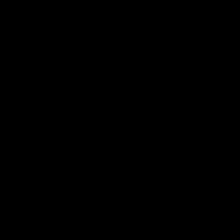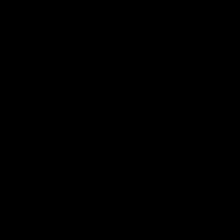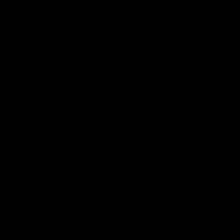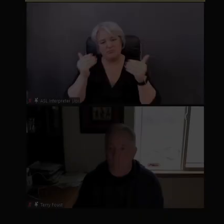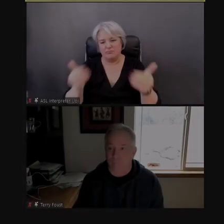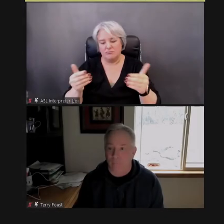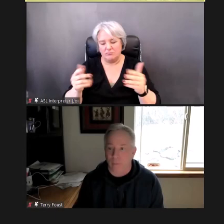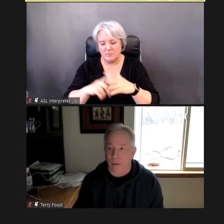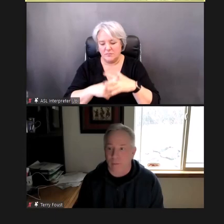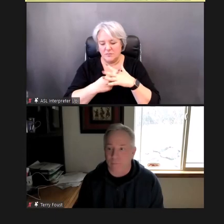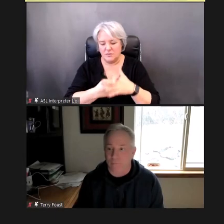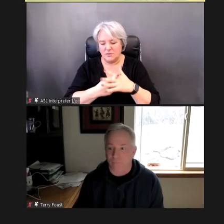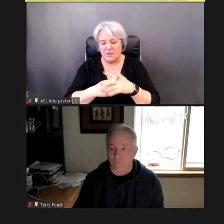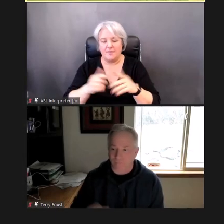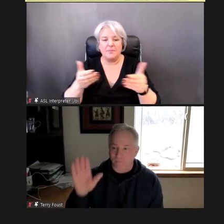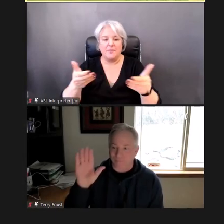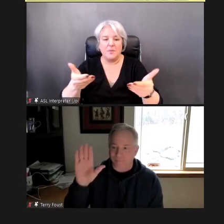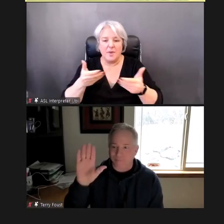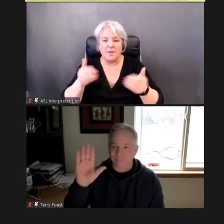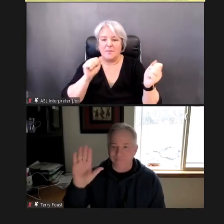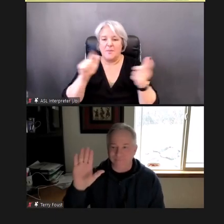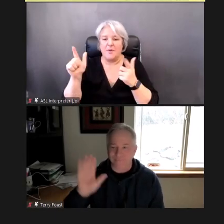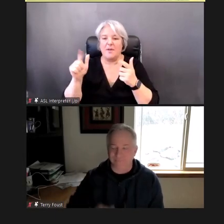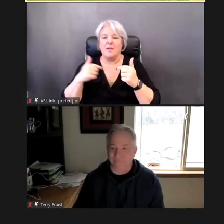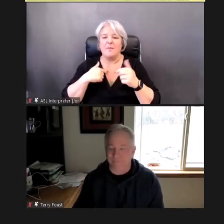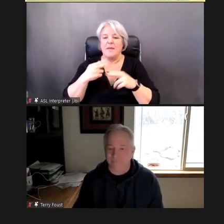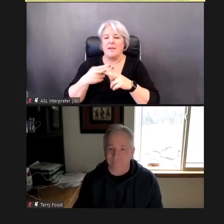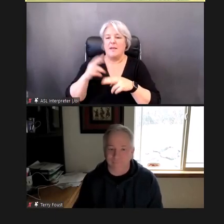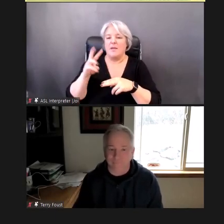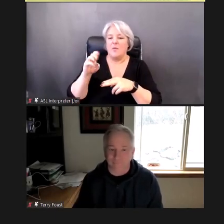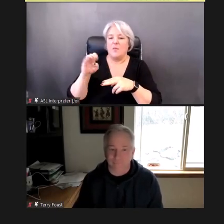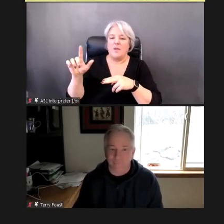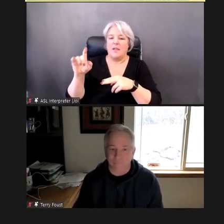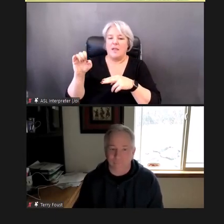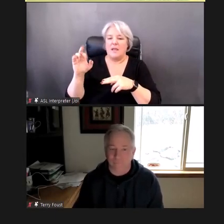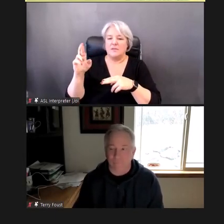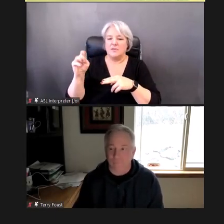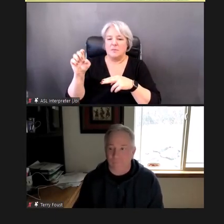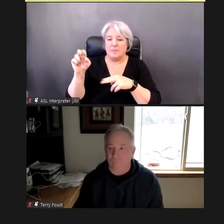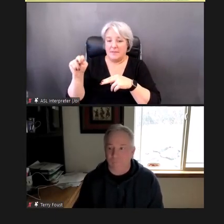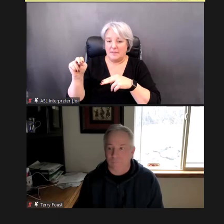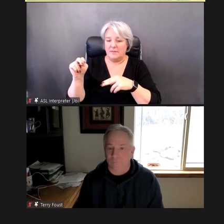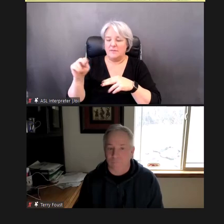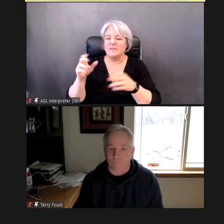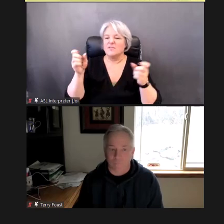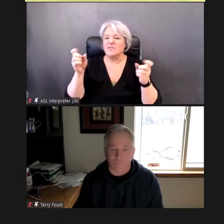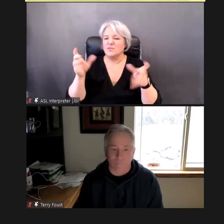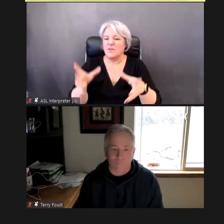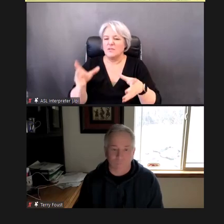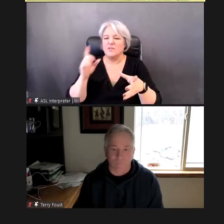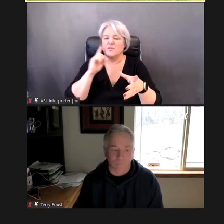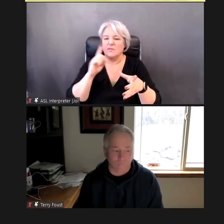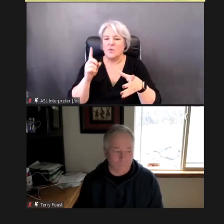Welcome, everybody! I am Will Eiserman, and I am the director of the early childhood